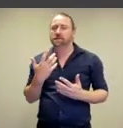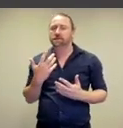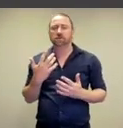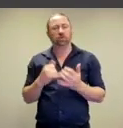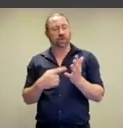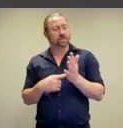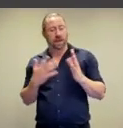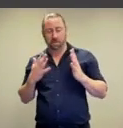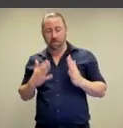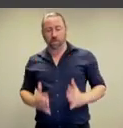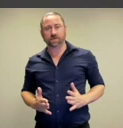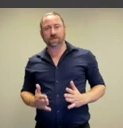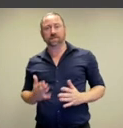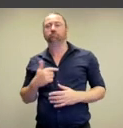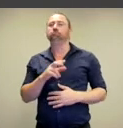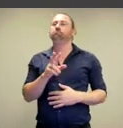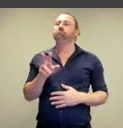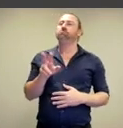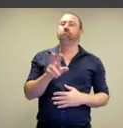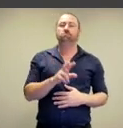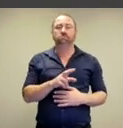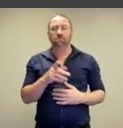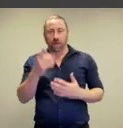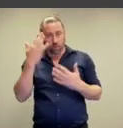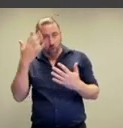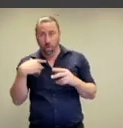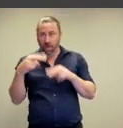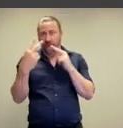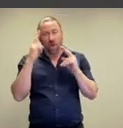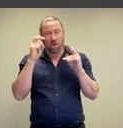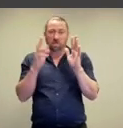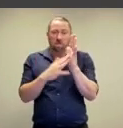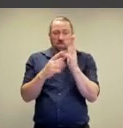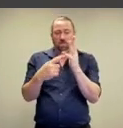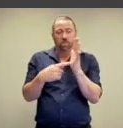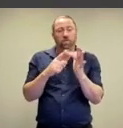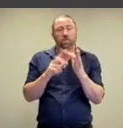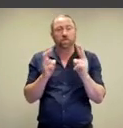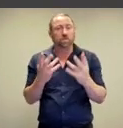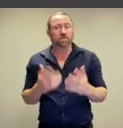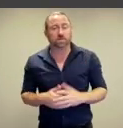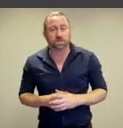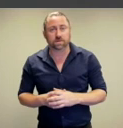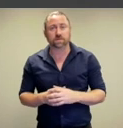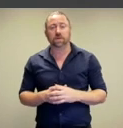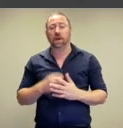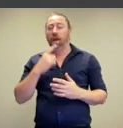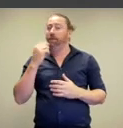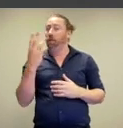bodies, they're kind of unaware of our gaze. We could even say that they're mute,